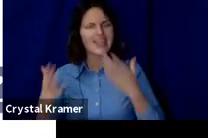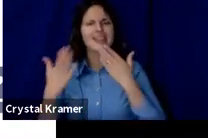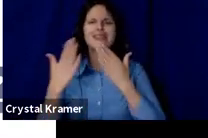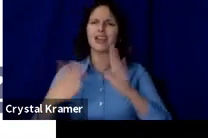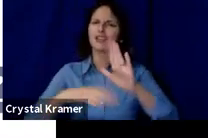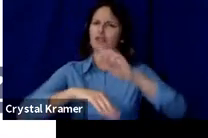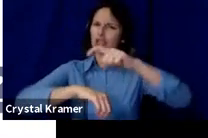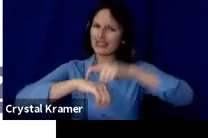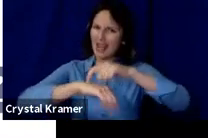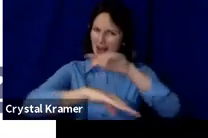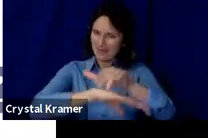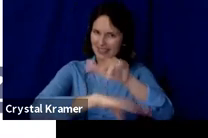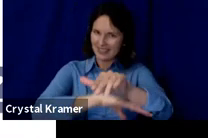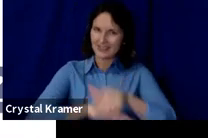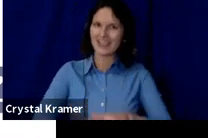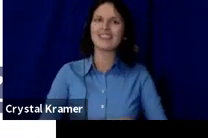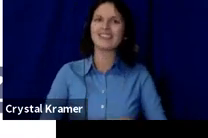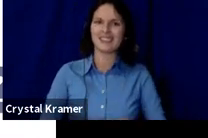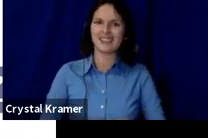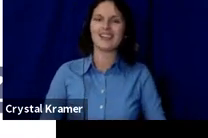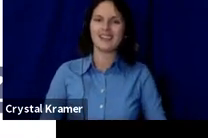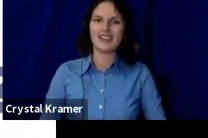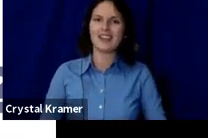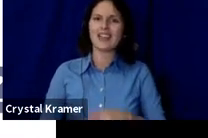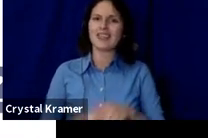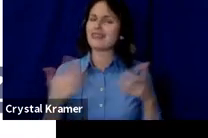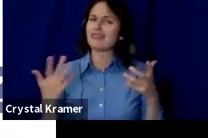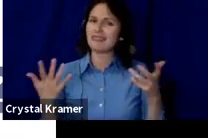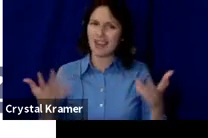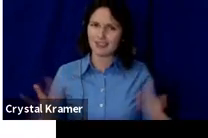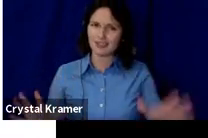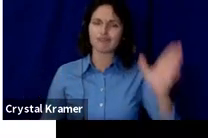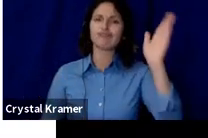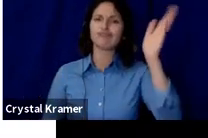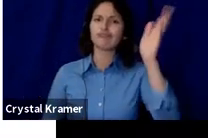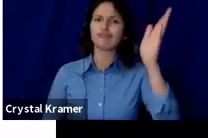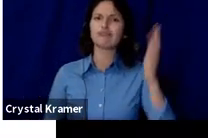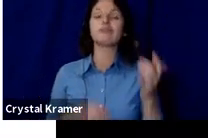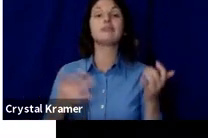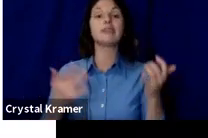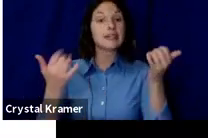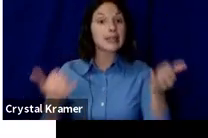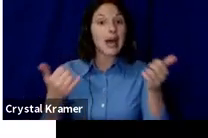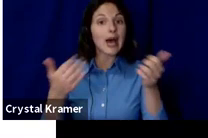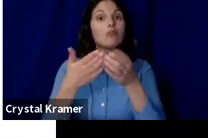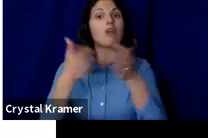That is the ‑‑ that is our content and we're going to open it up for questions at this point.